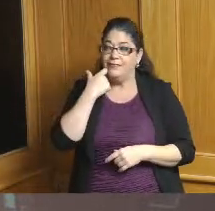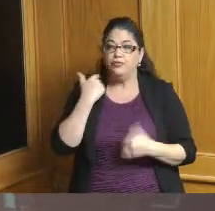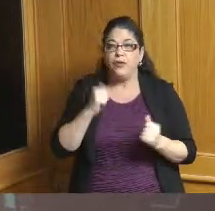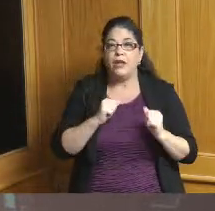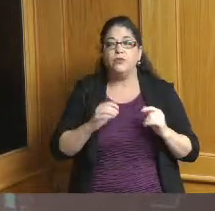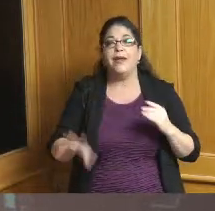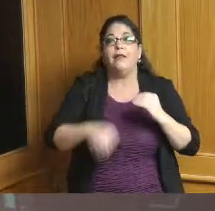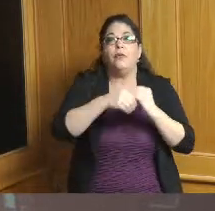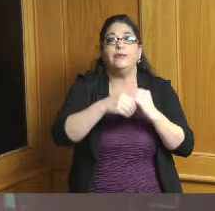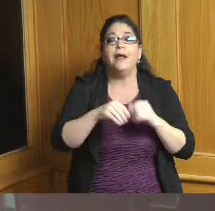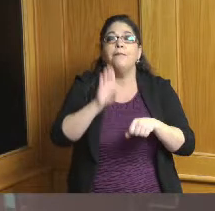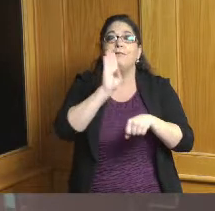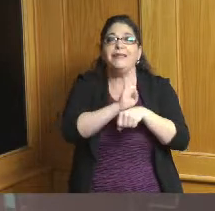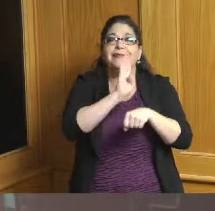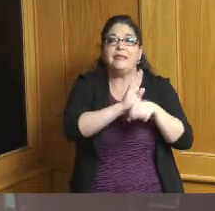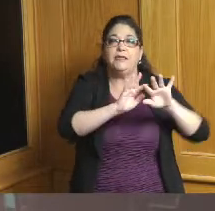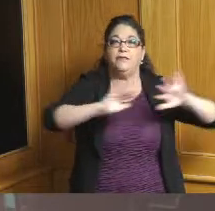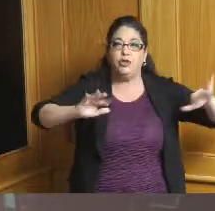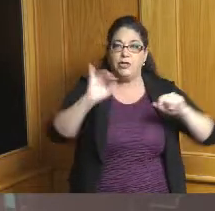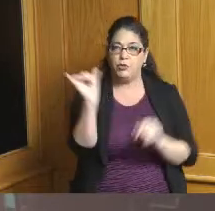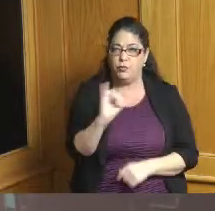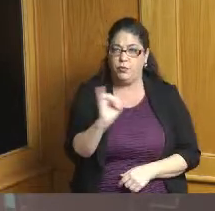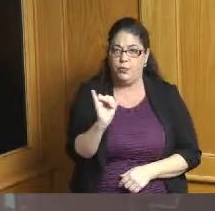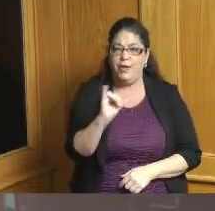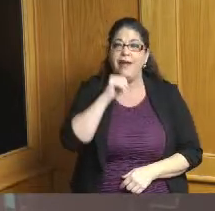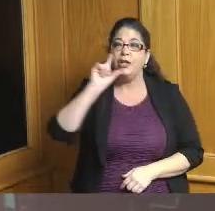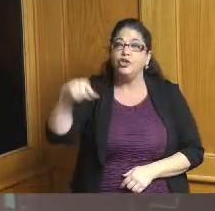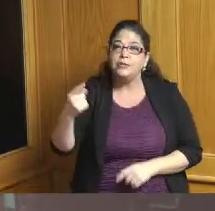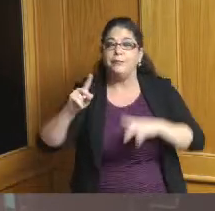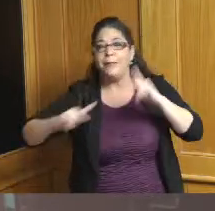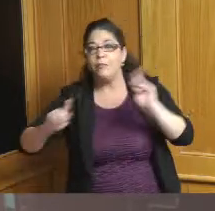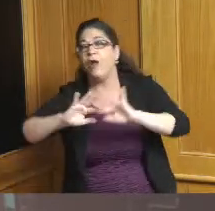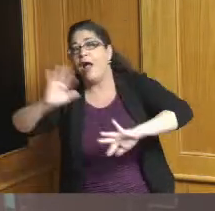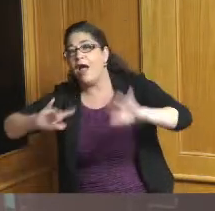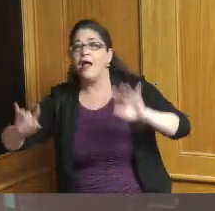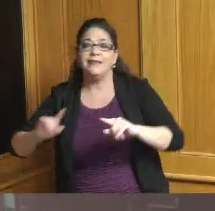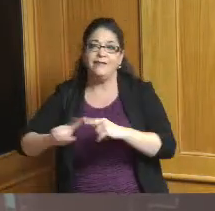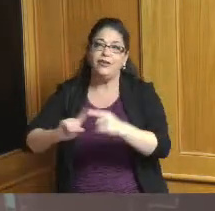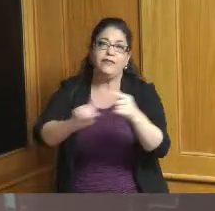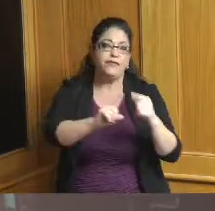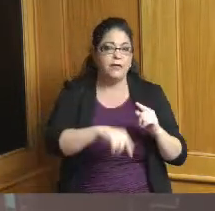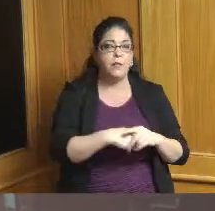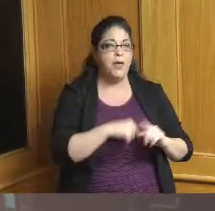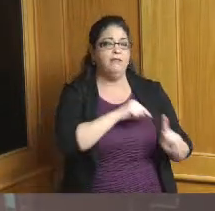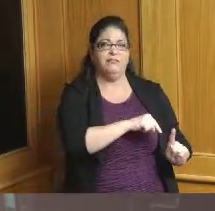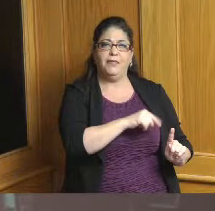of the business community itself so we're working with our partners on trying to get that